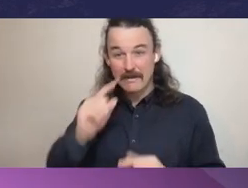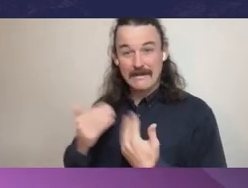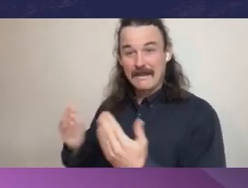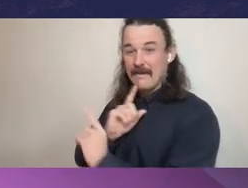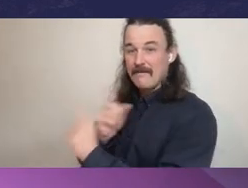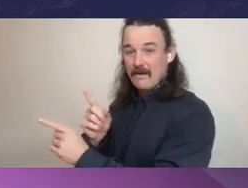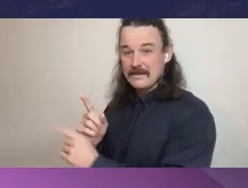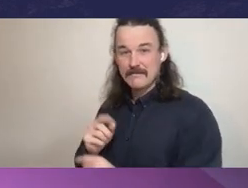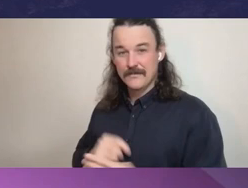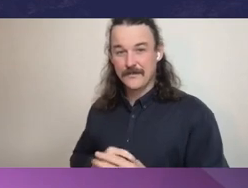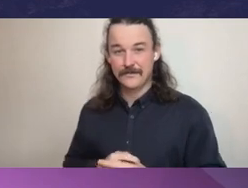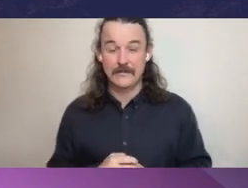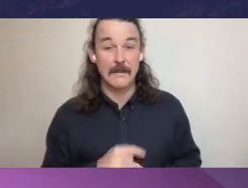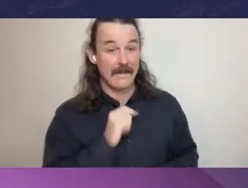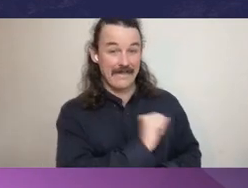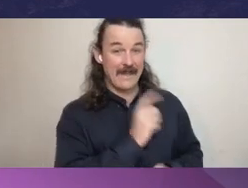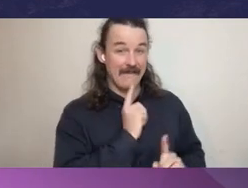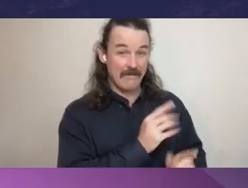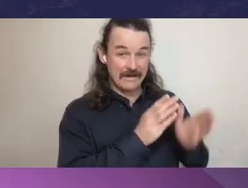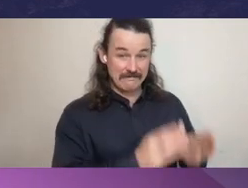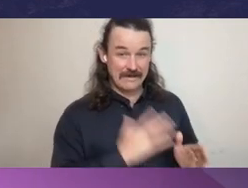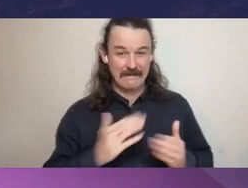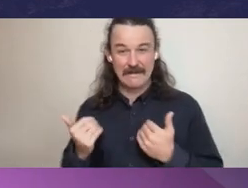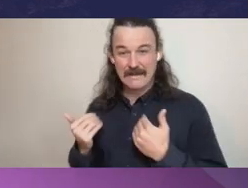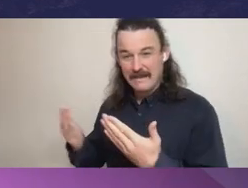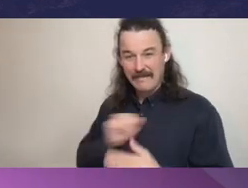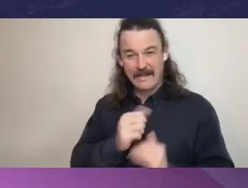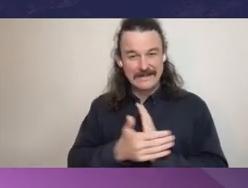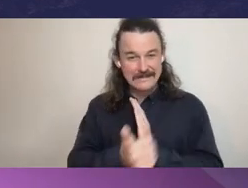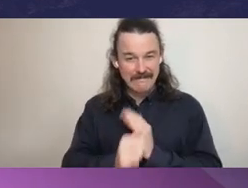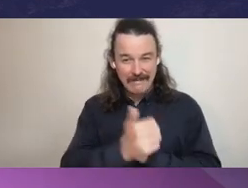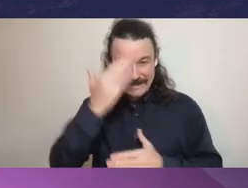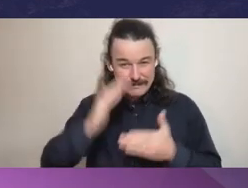bring to bare their knowledge, their experience, their skill sets and put that in their advice,